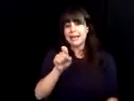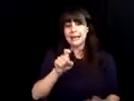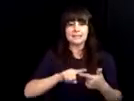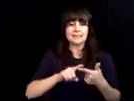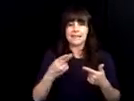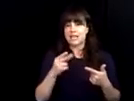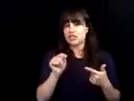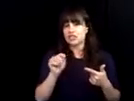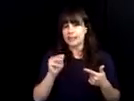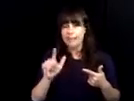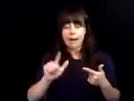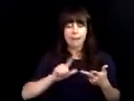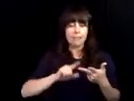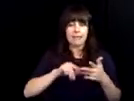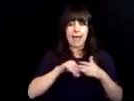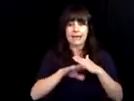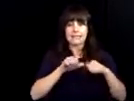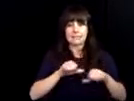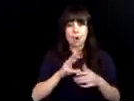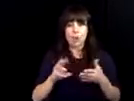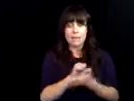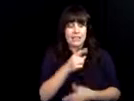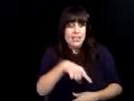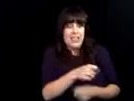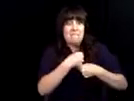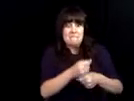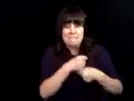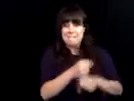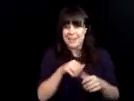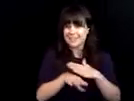cyber security. So we did